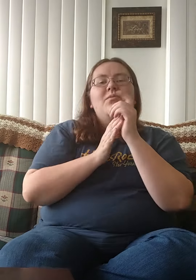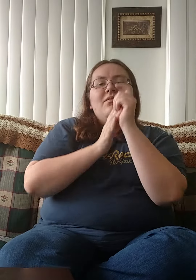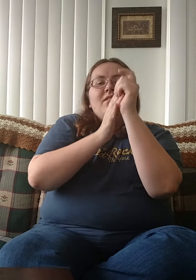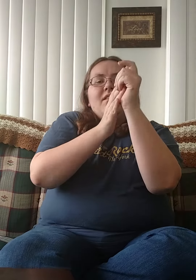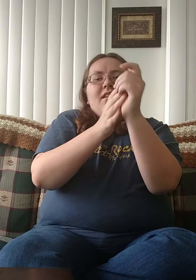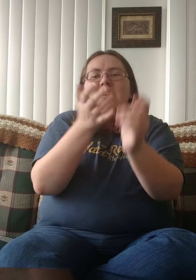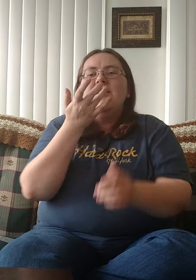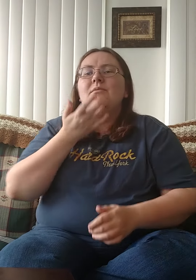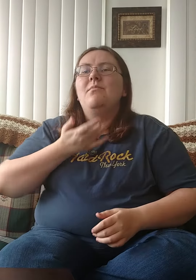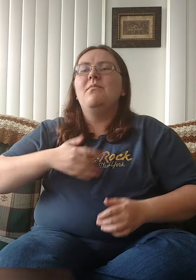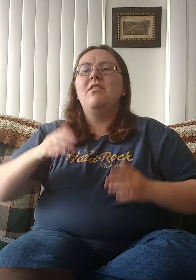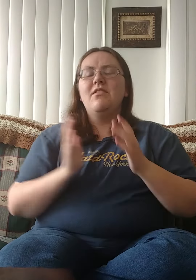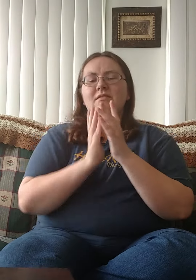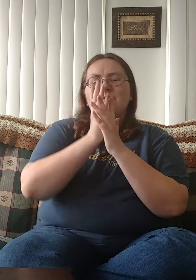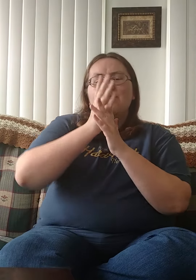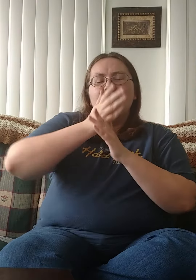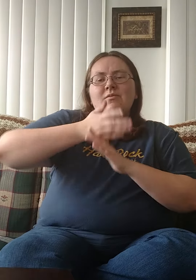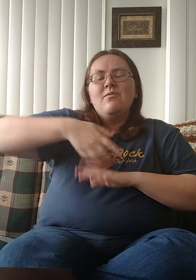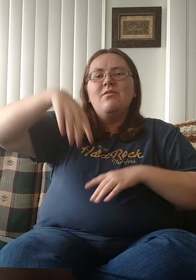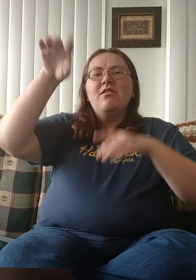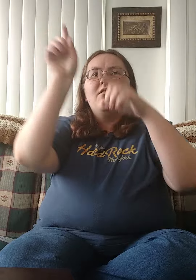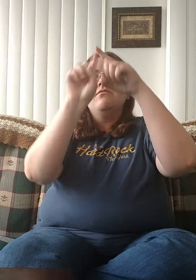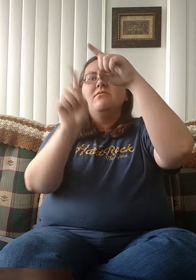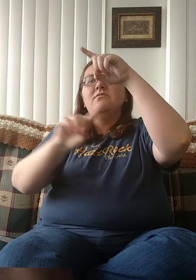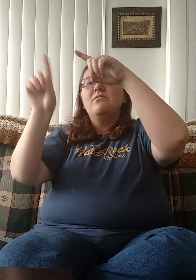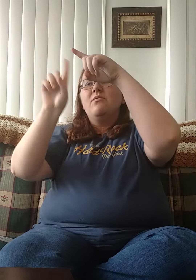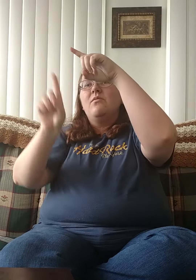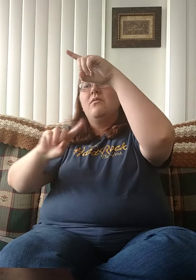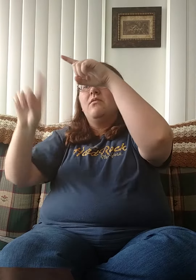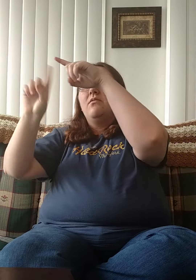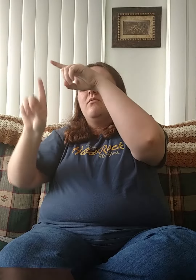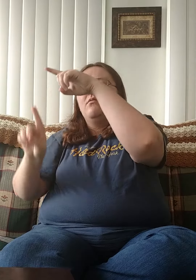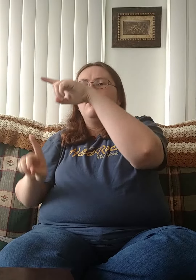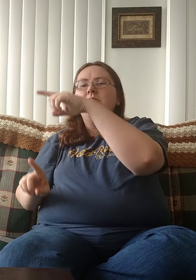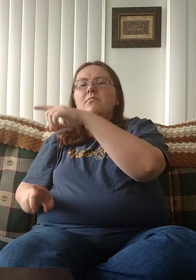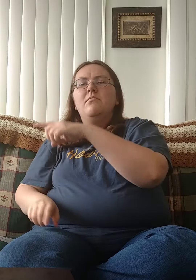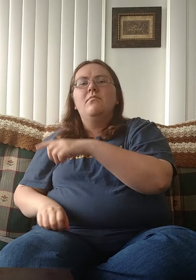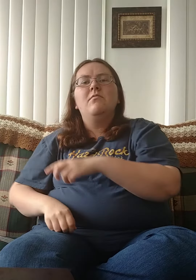You lead me through the storm